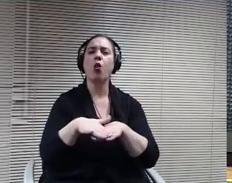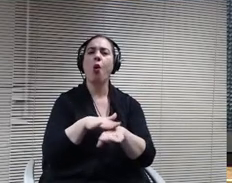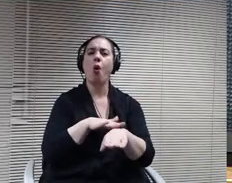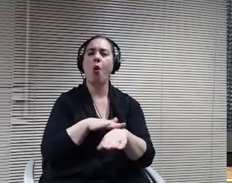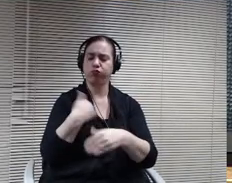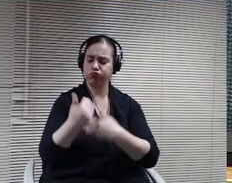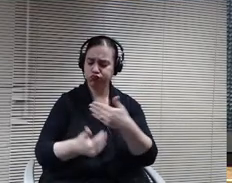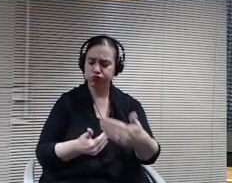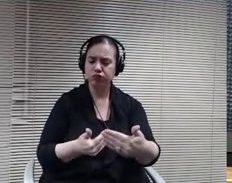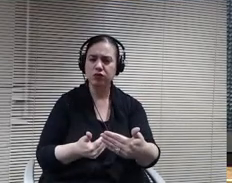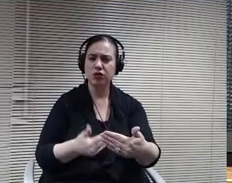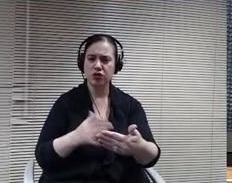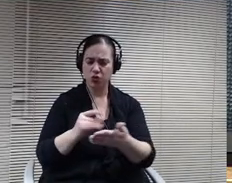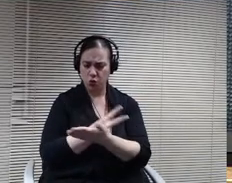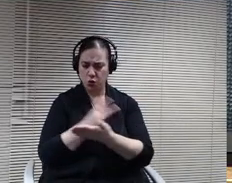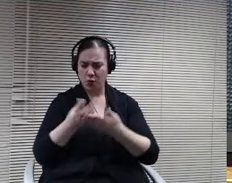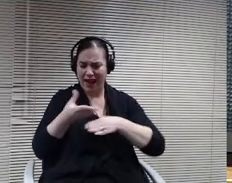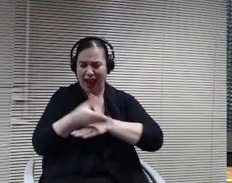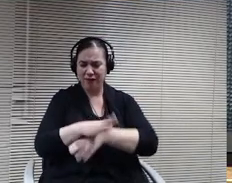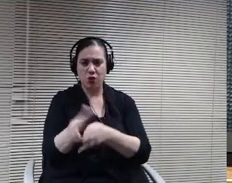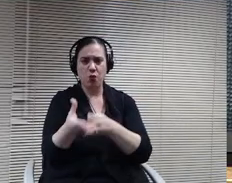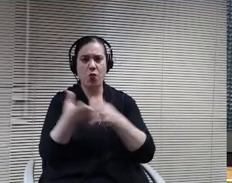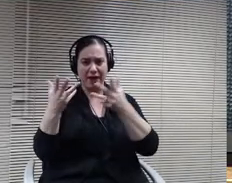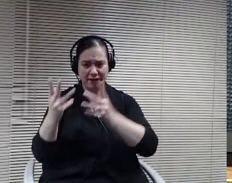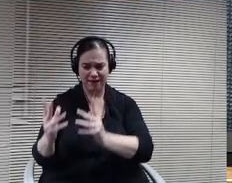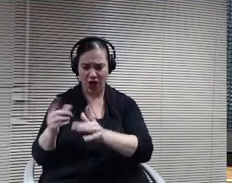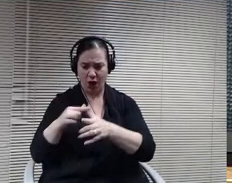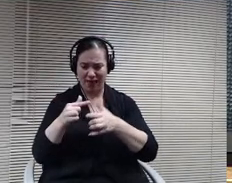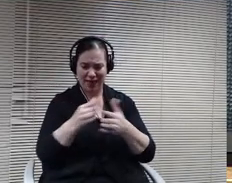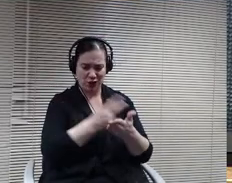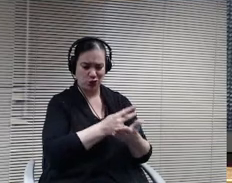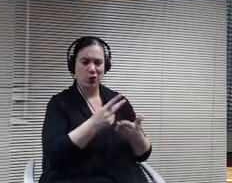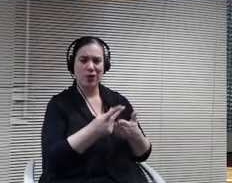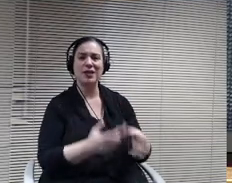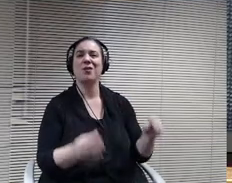Two more weeks to kind of. Make sure that we're getting things